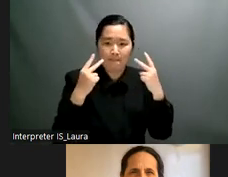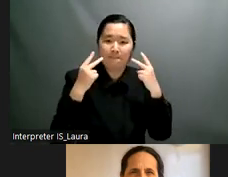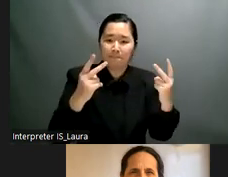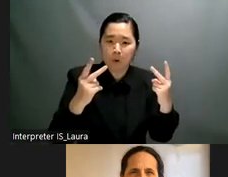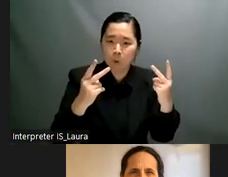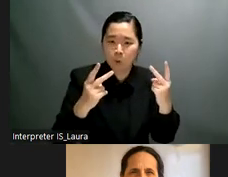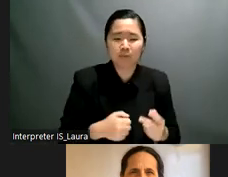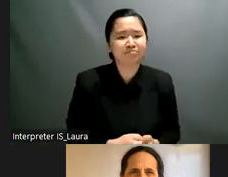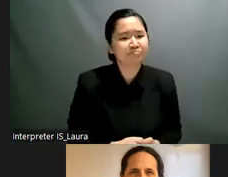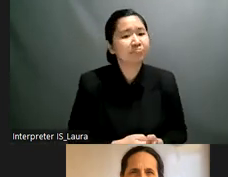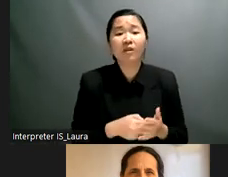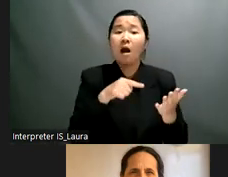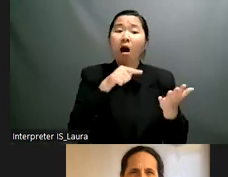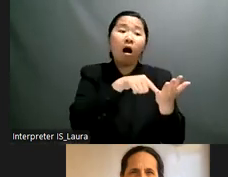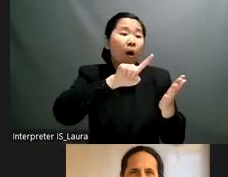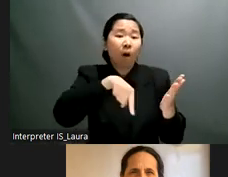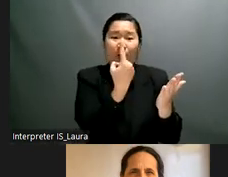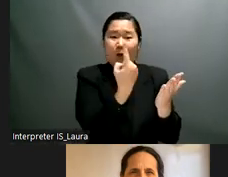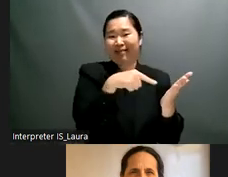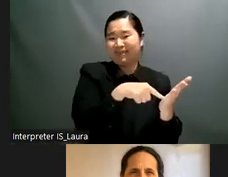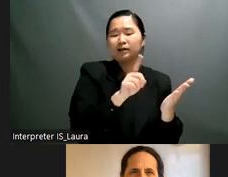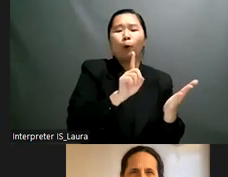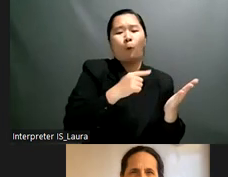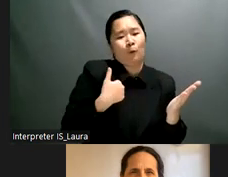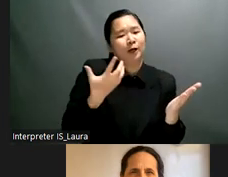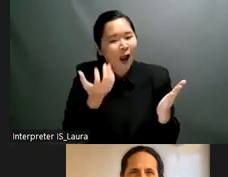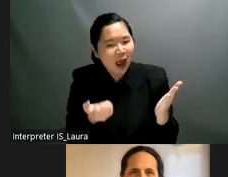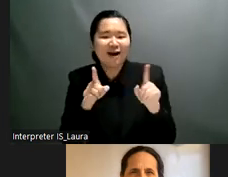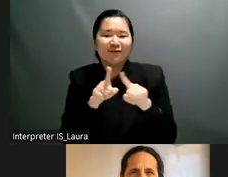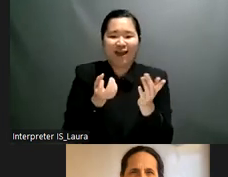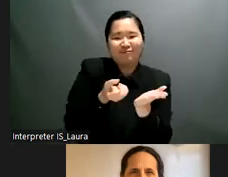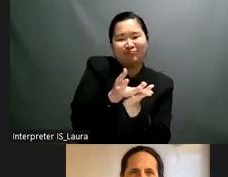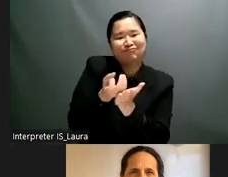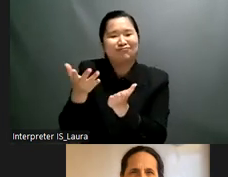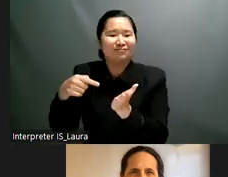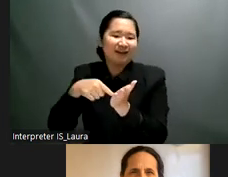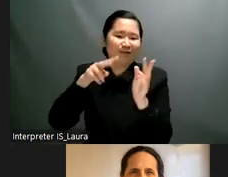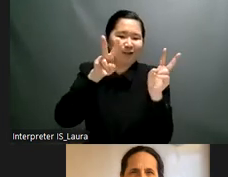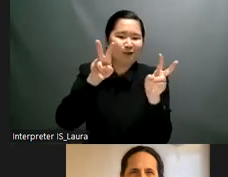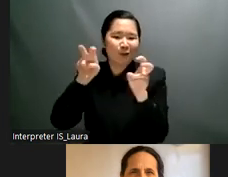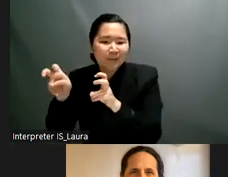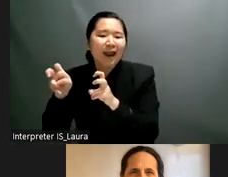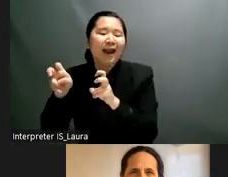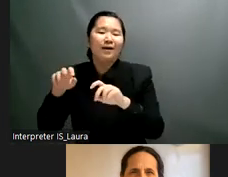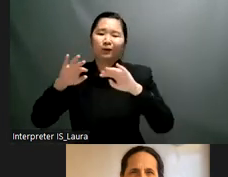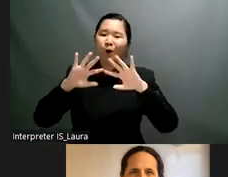different women which still don't know about to lose de fridas as a collective what we